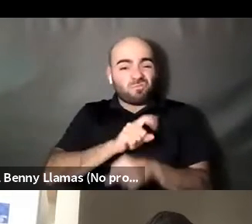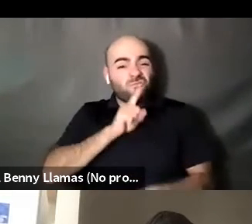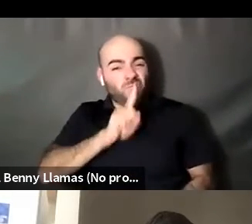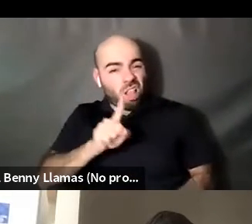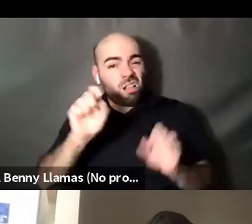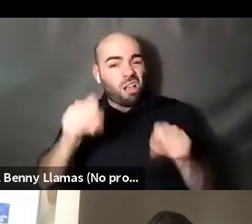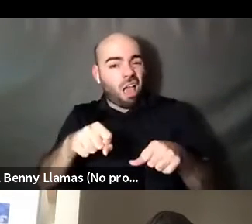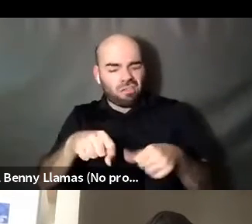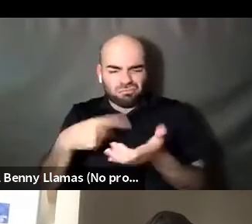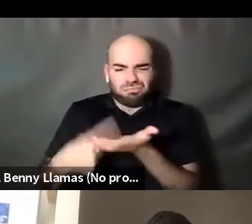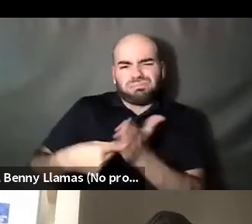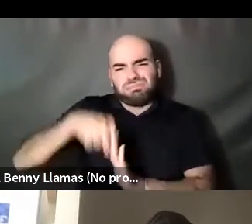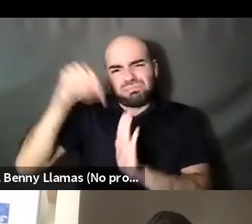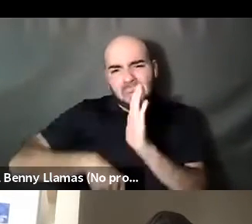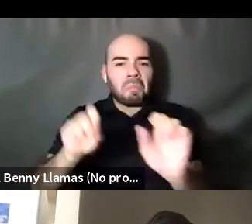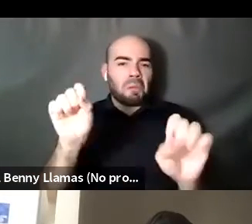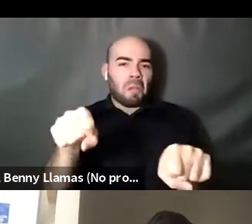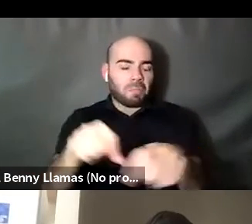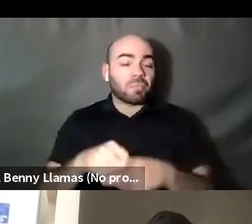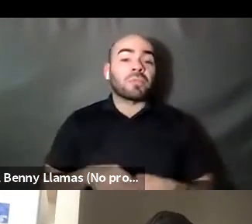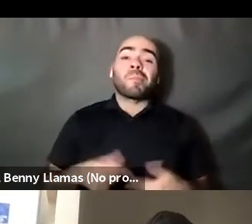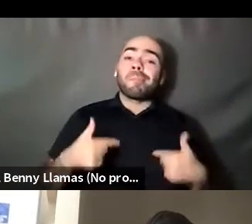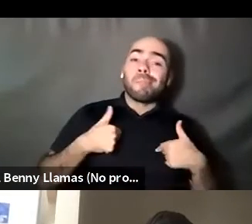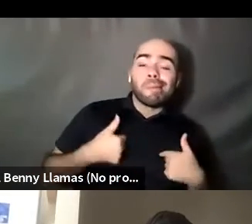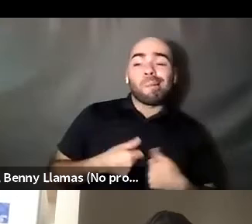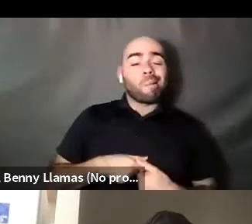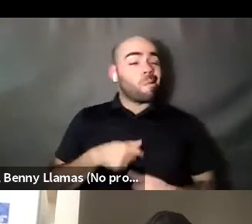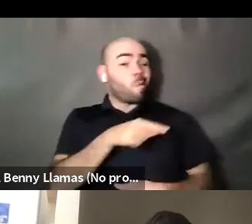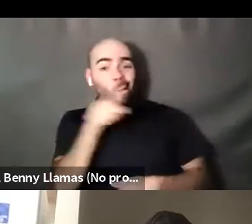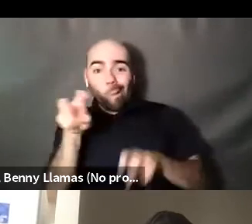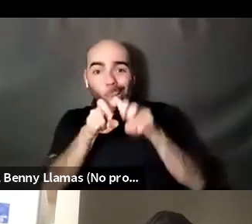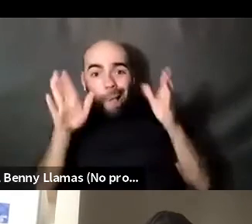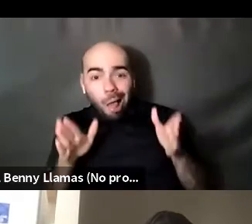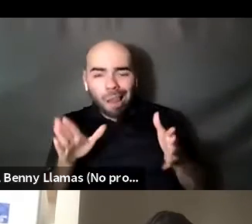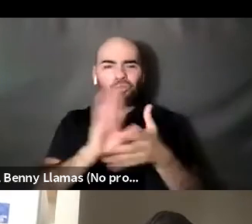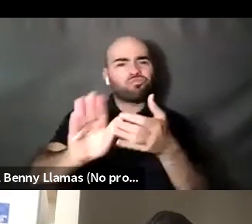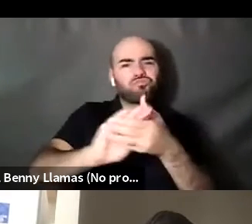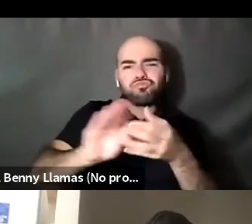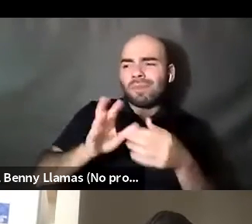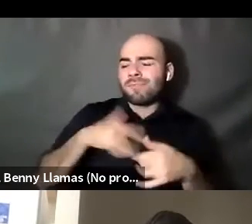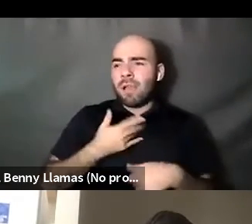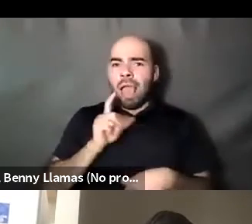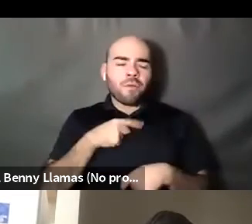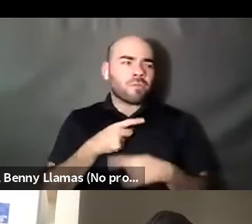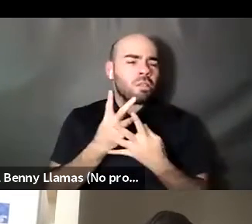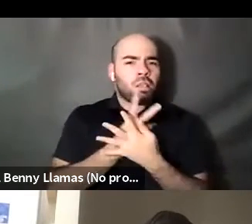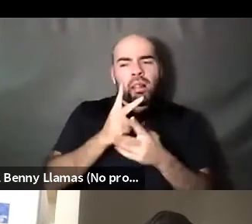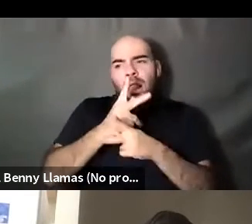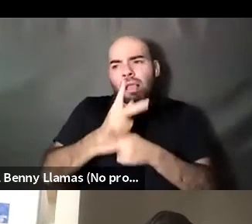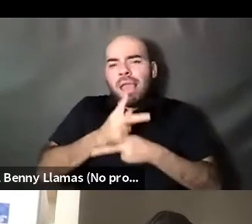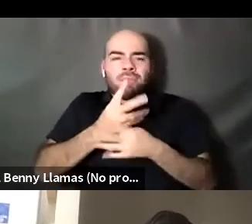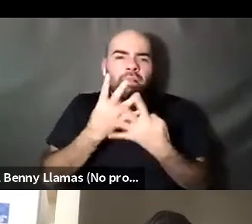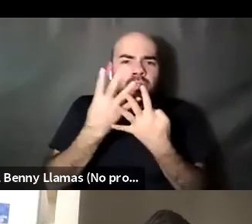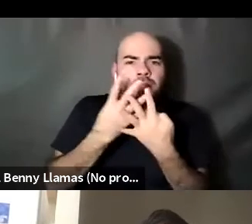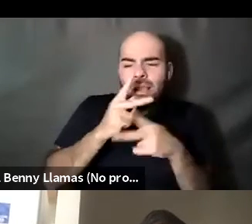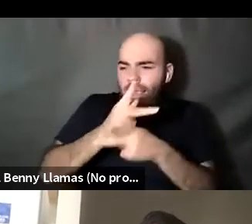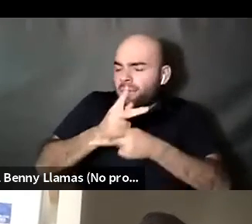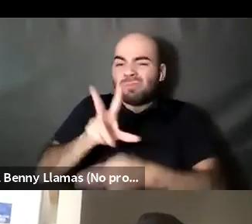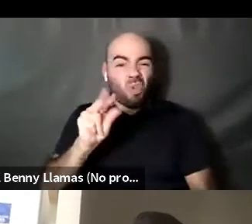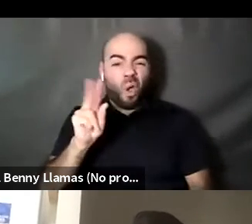Kenyon Farrow (he/him/his): We, you know, and the panelists are free to say whatever they want about sex in the body without censorship. This is a conversation where black indigenous